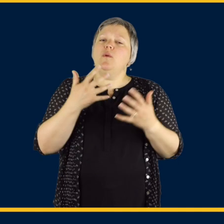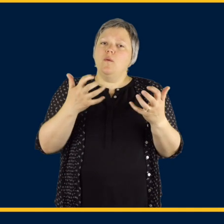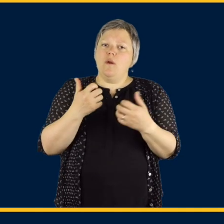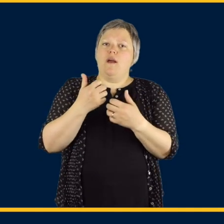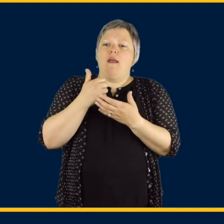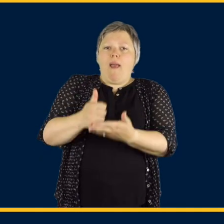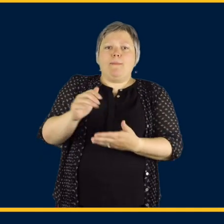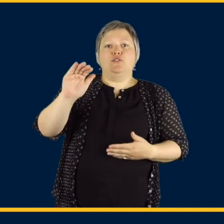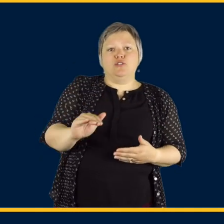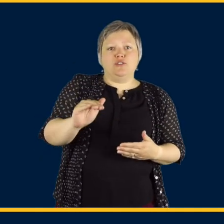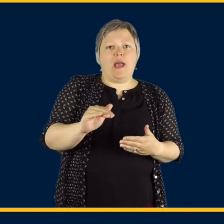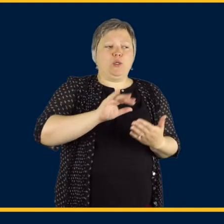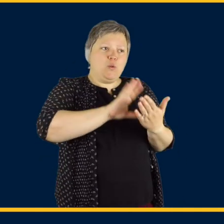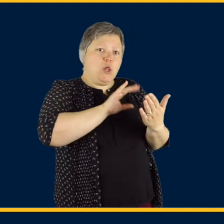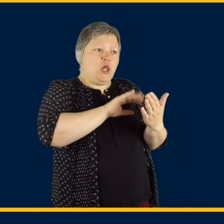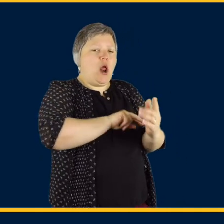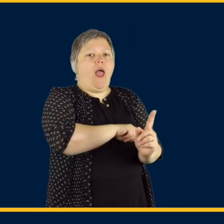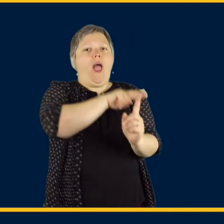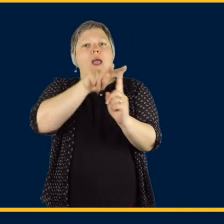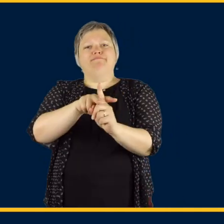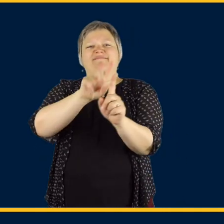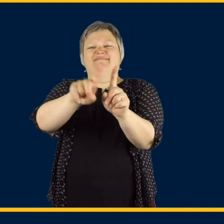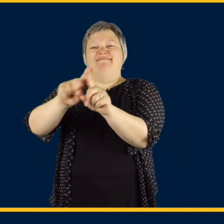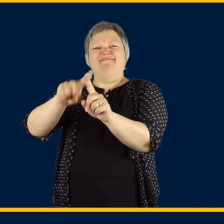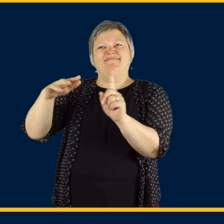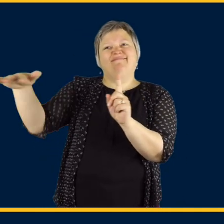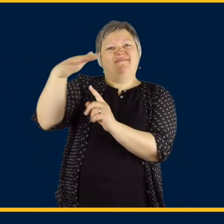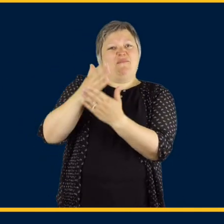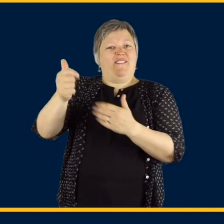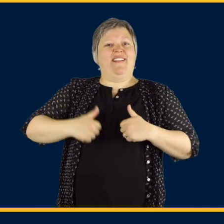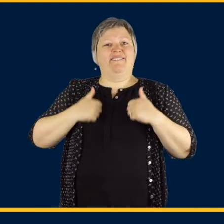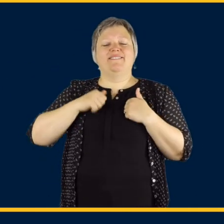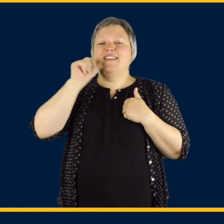We want to ensure that your child is able to carry over their newly learned skills across